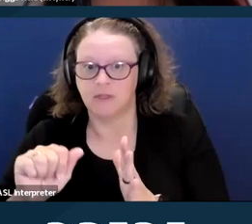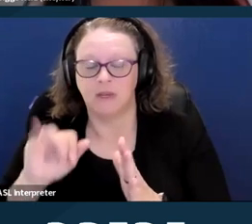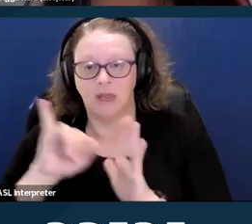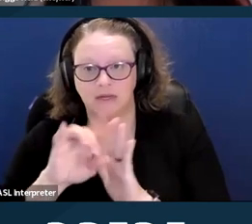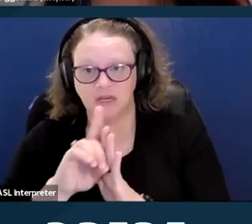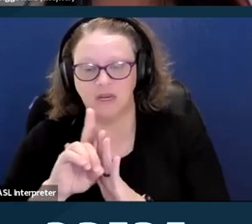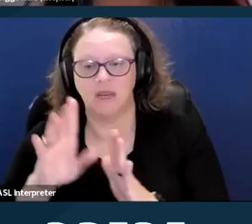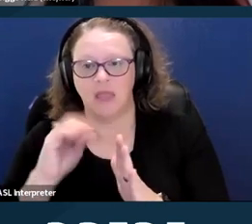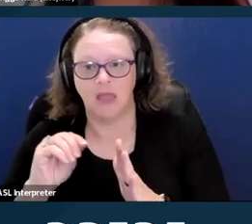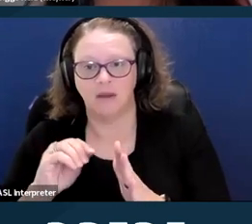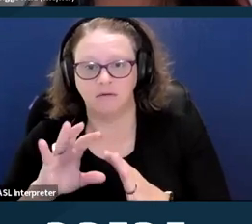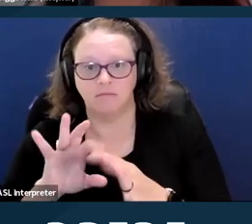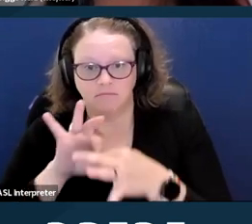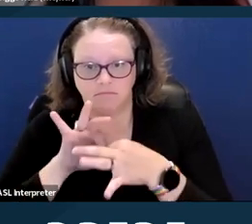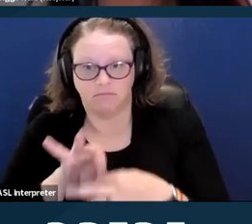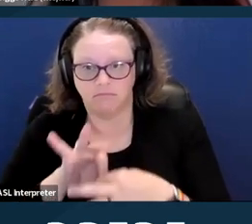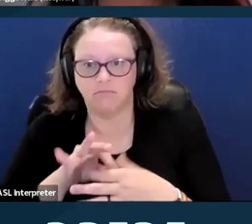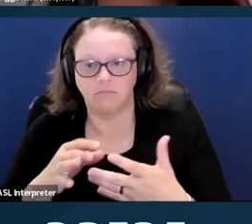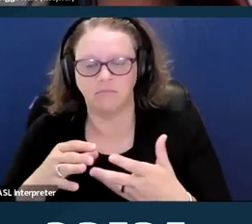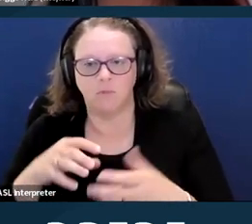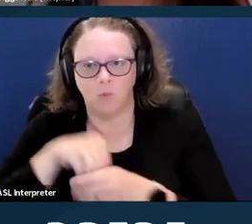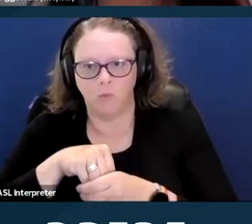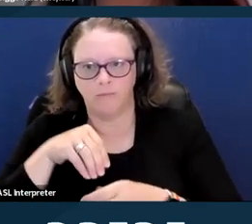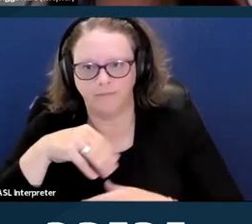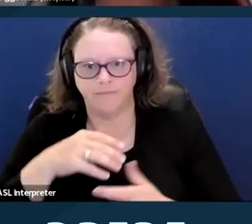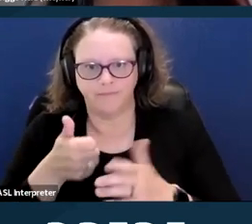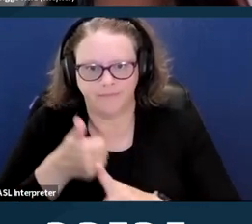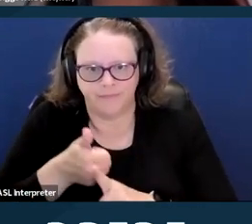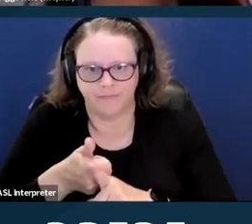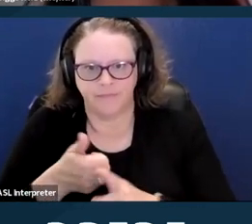So examples would be a disabled person, an autistic person,